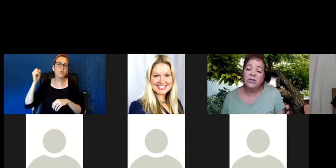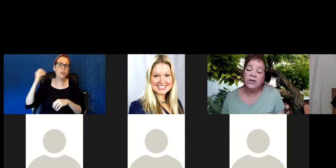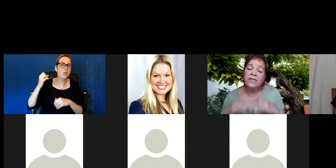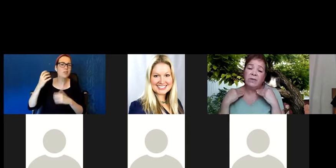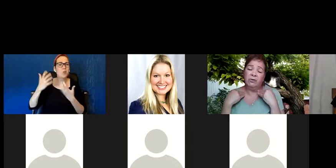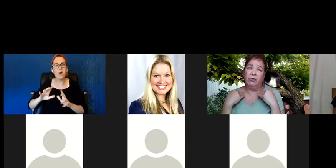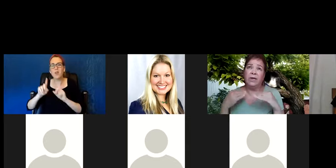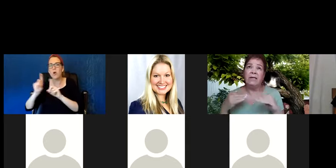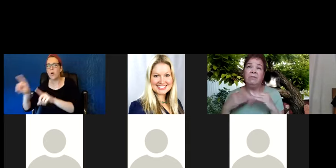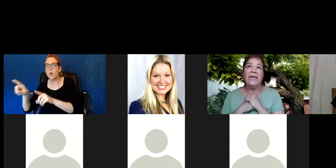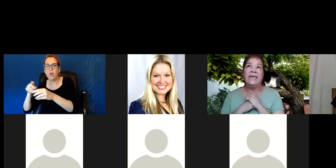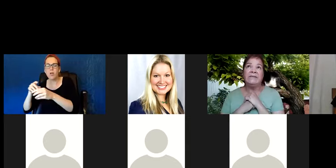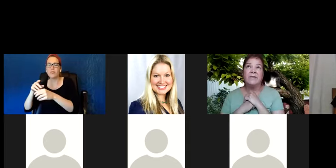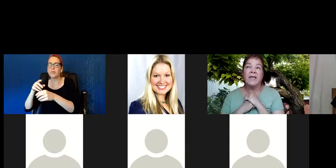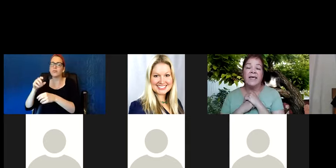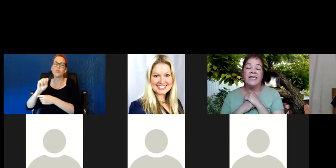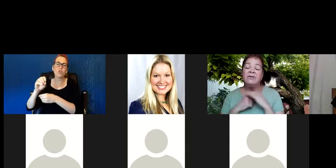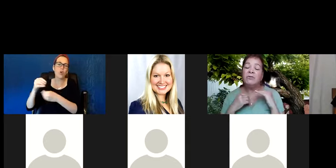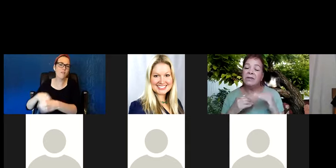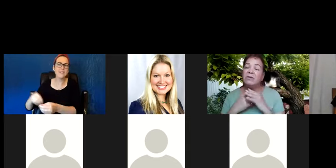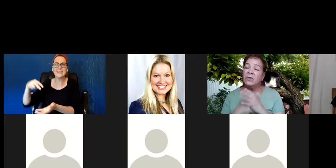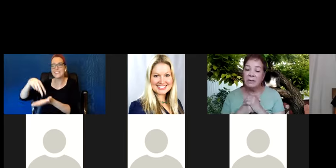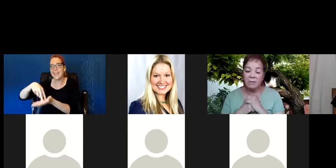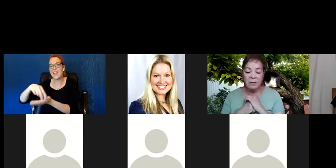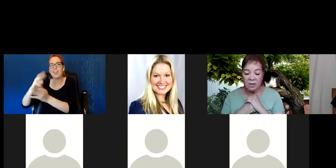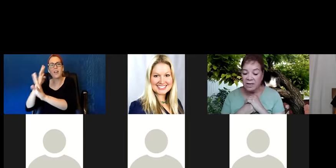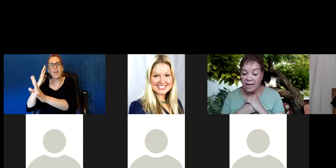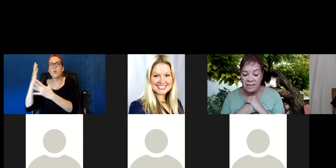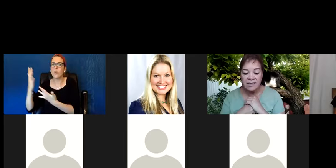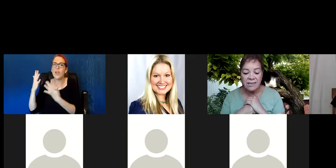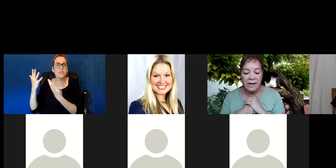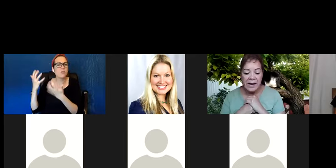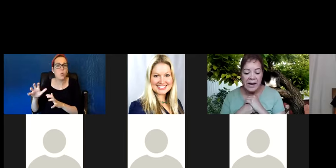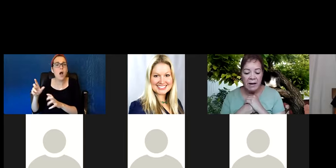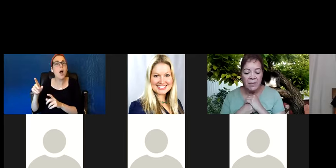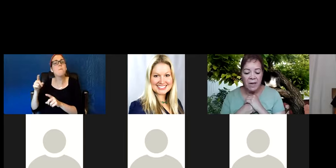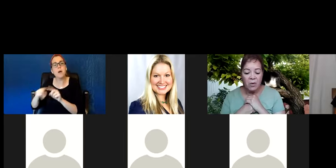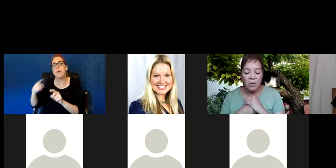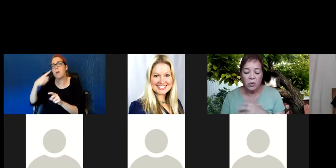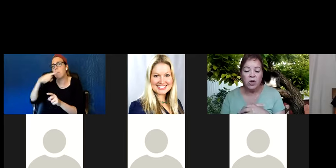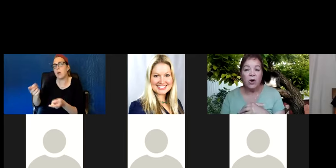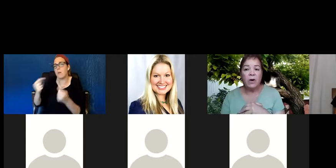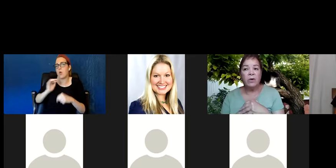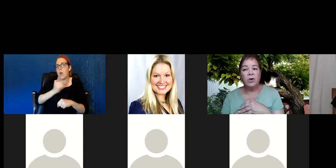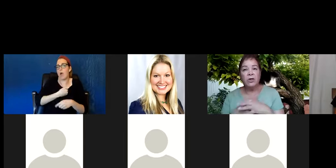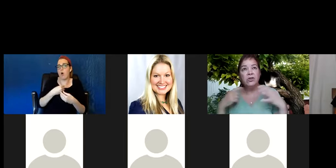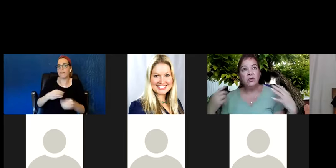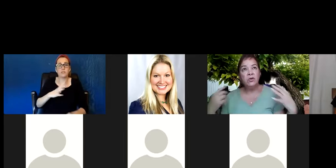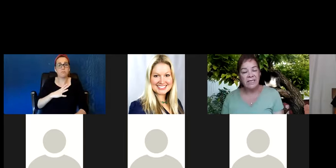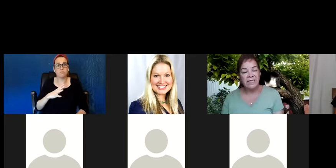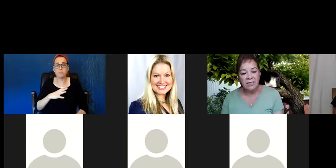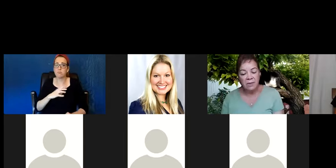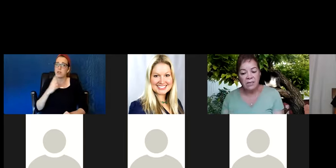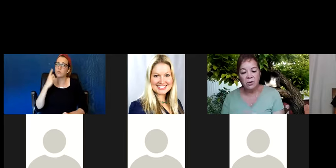And that was a really big, that's a really big plus. When we also do assessments,